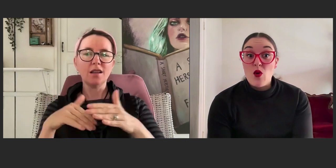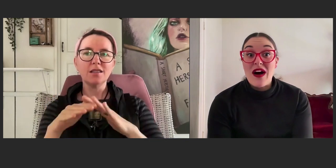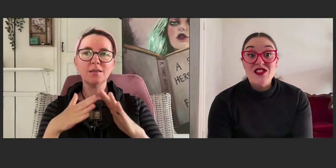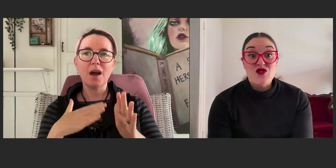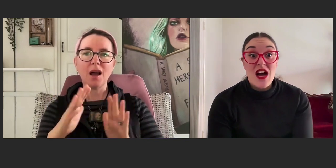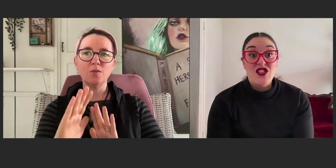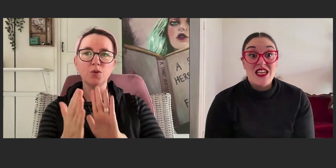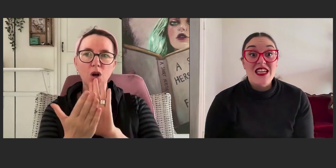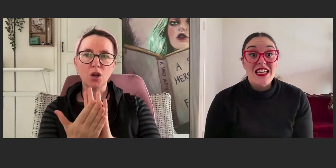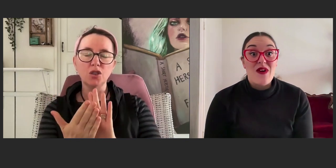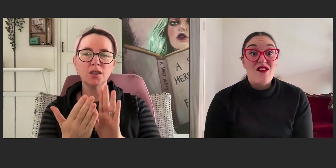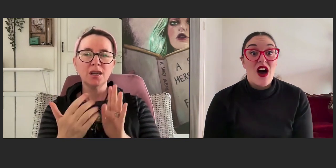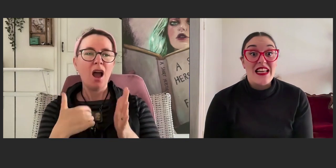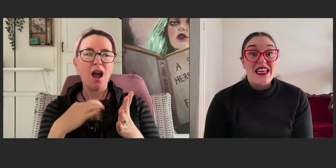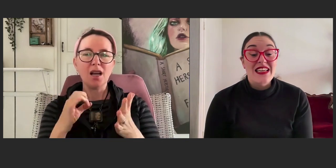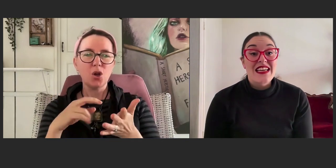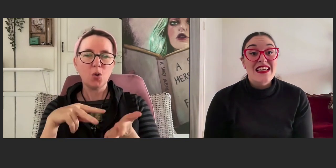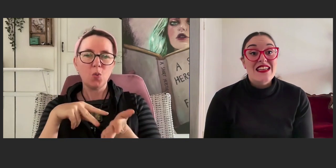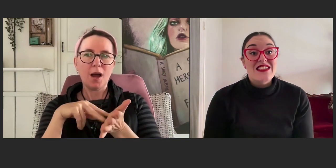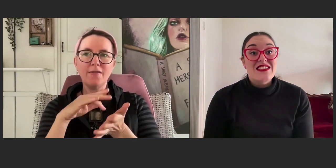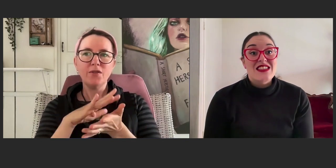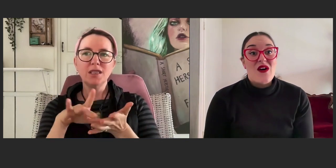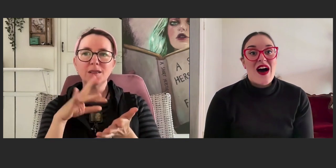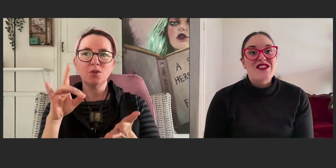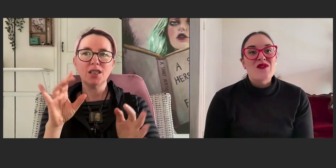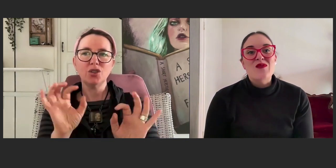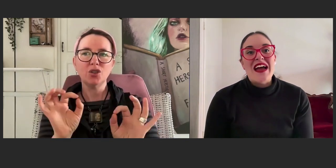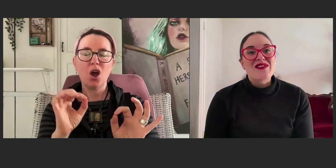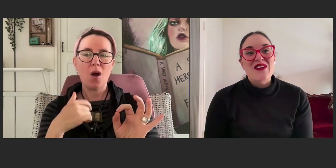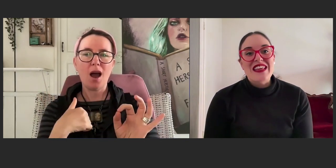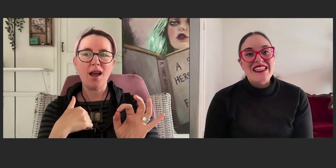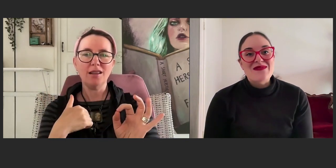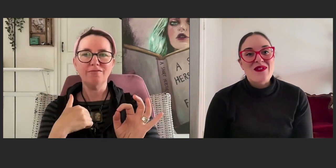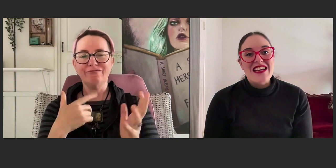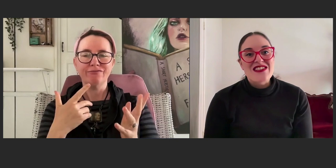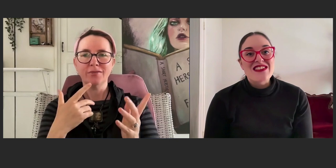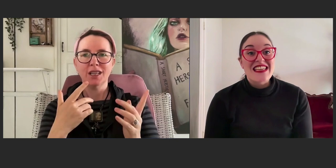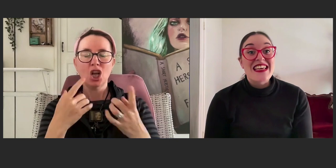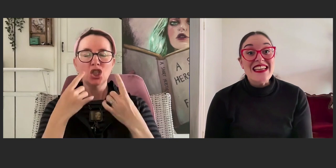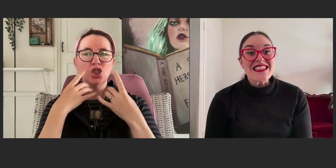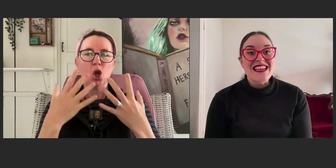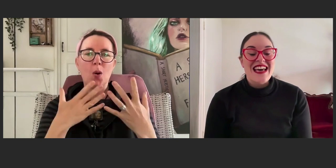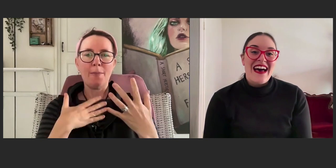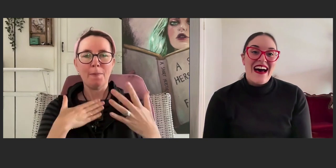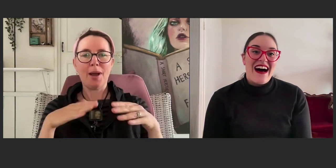I'm quite structured in my writing, so I don't wait for the inspiration to hit.